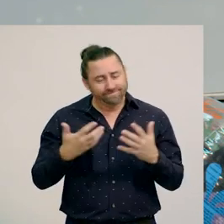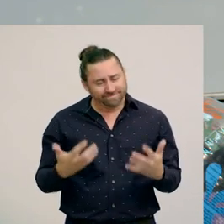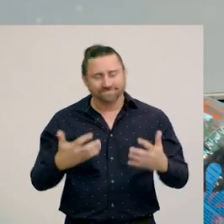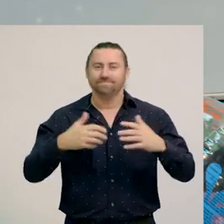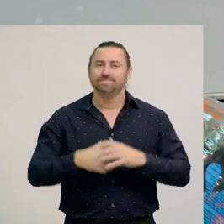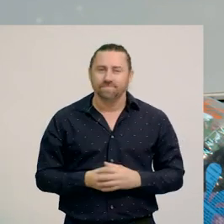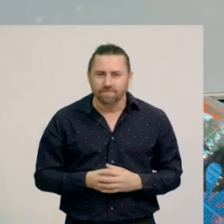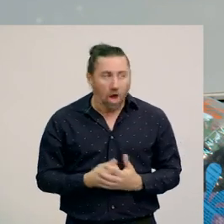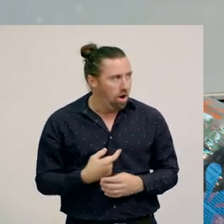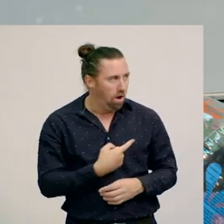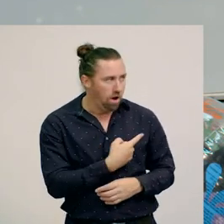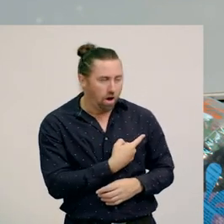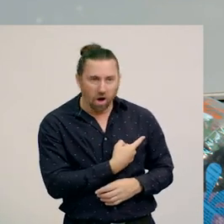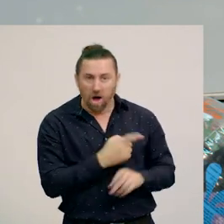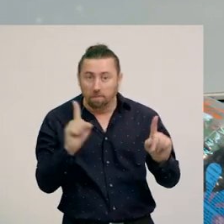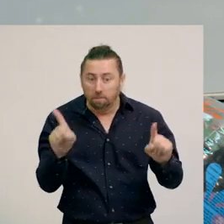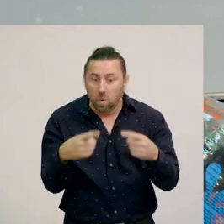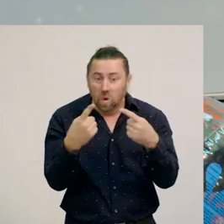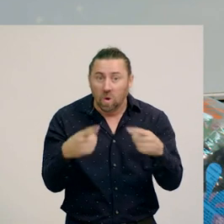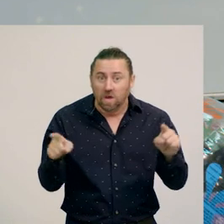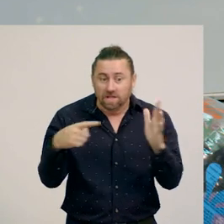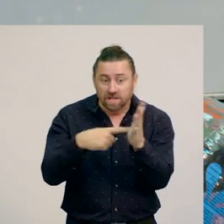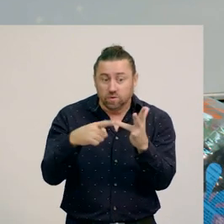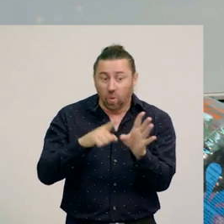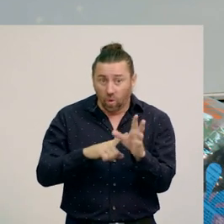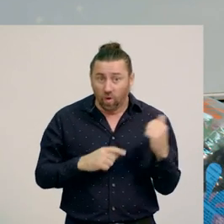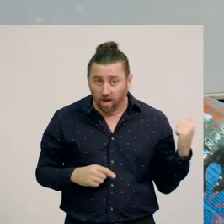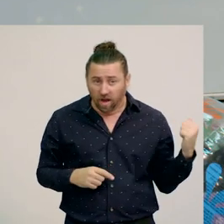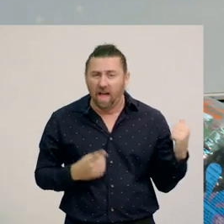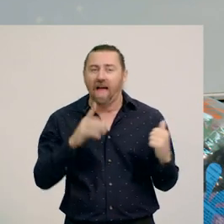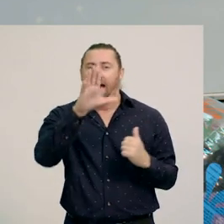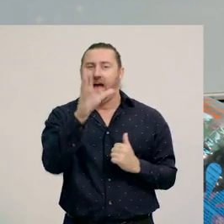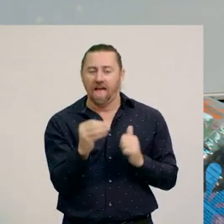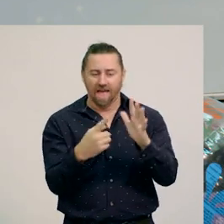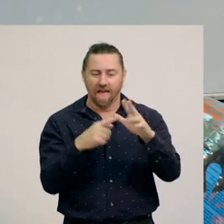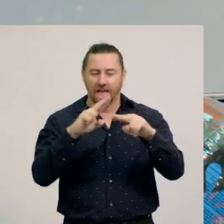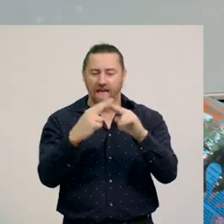Okay, here’s another musical toy. Now we’re going to go to Africa,